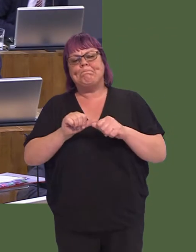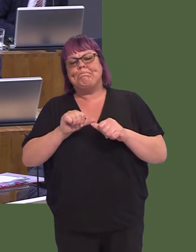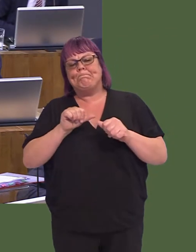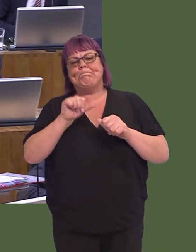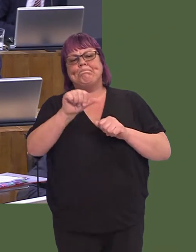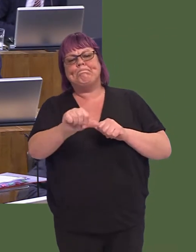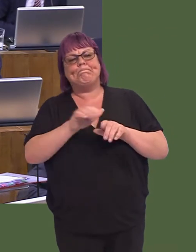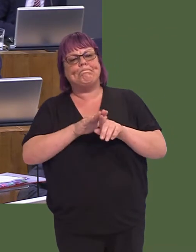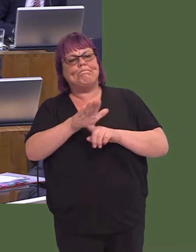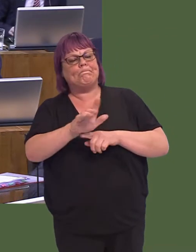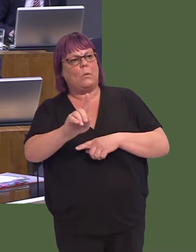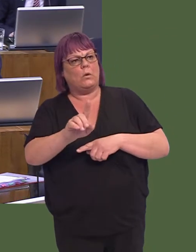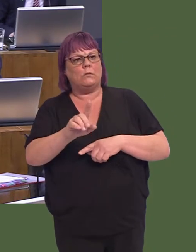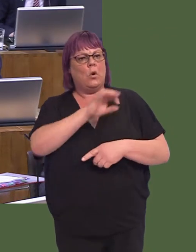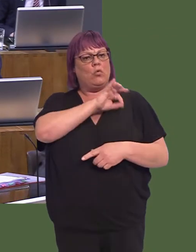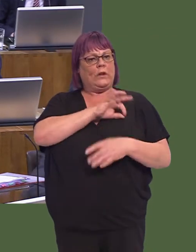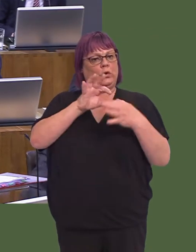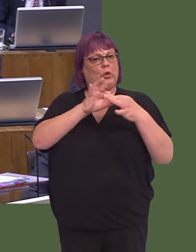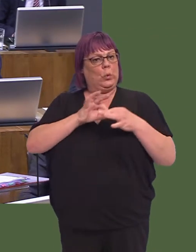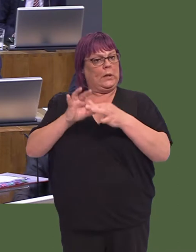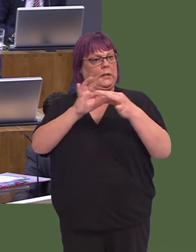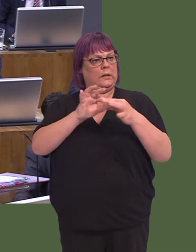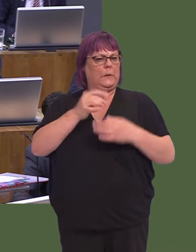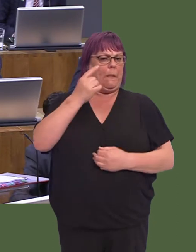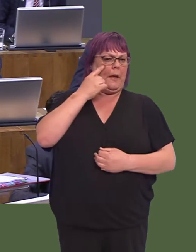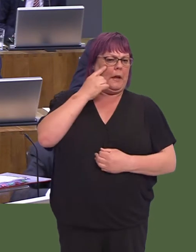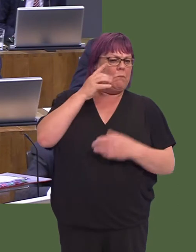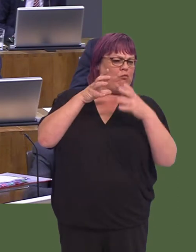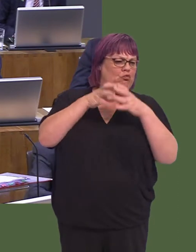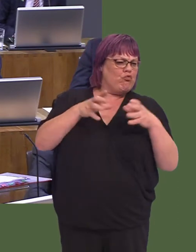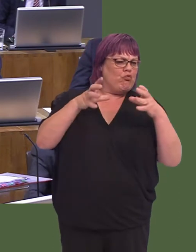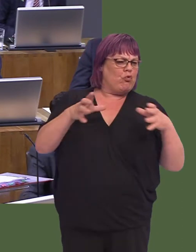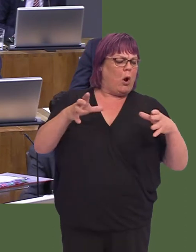The next step for credit unions, I think, is for them to consider how much they want